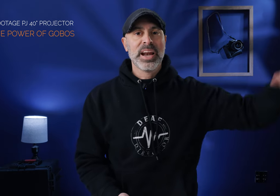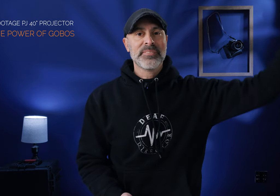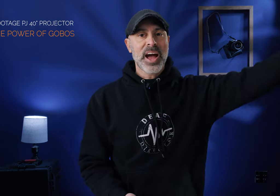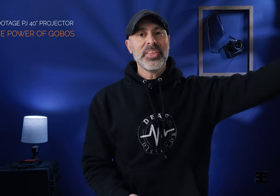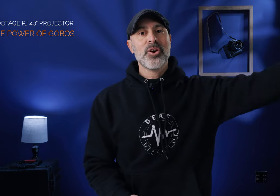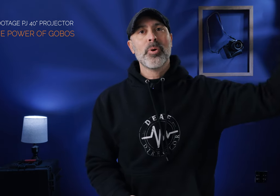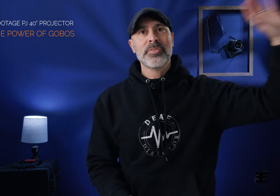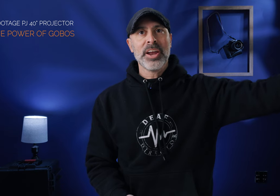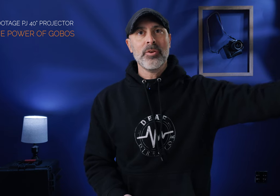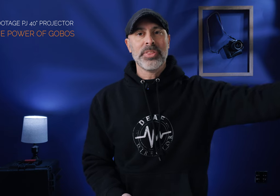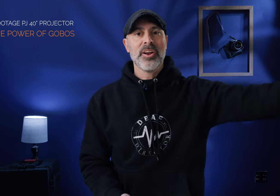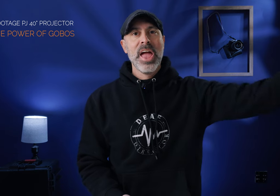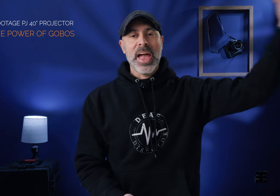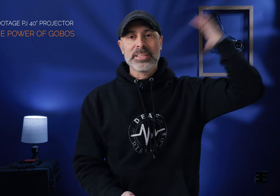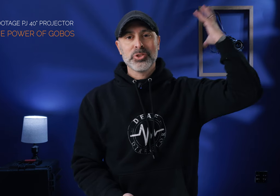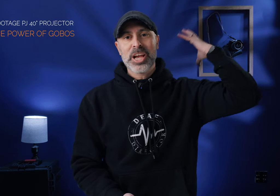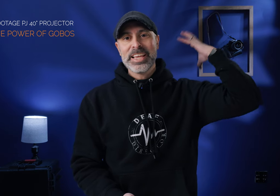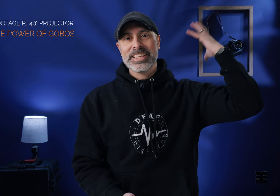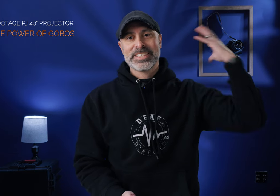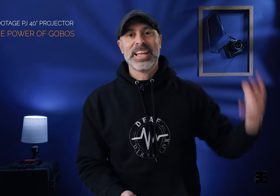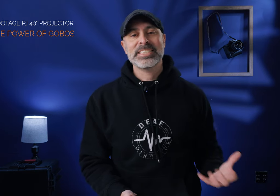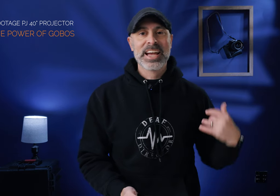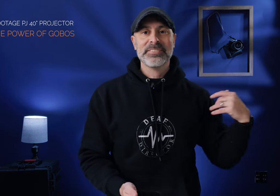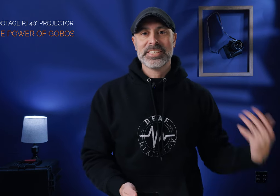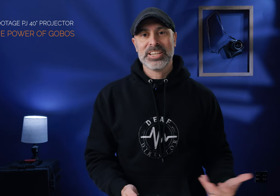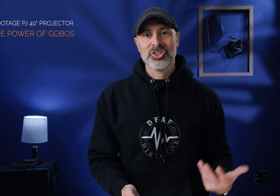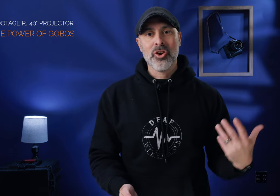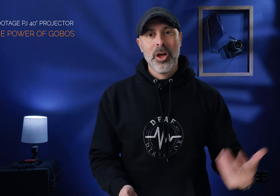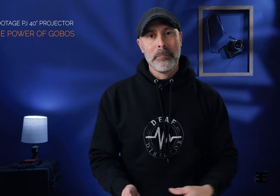and I've got the Gobo I've got it over there and it's projecting this nice kind of texture